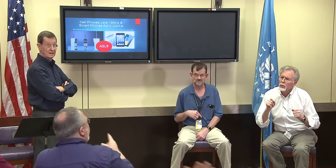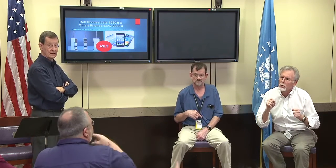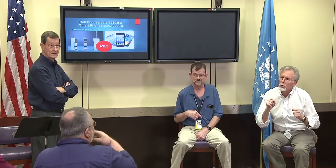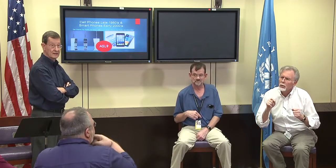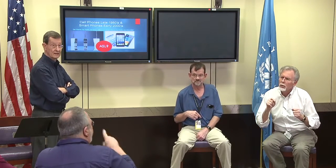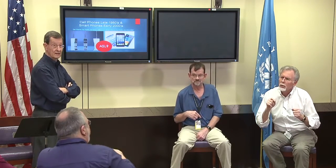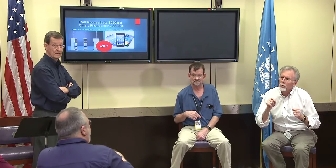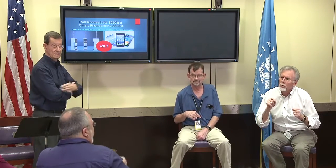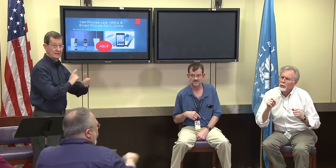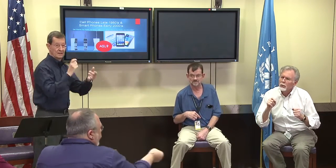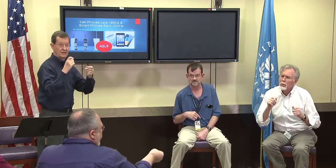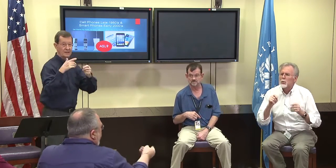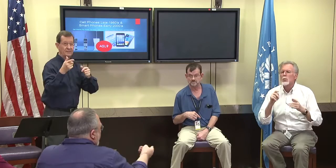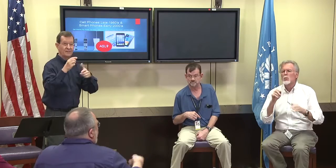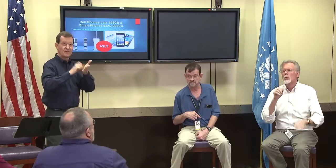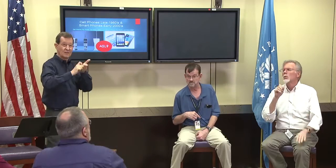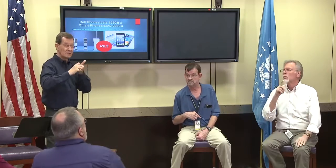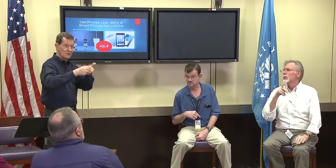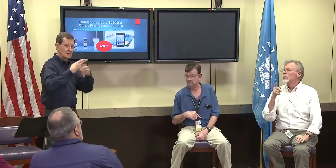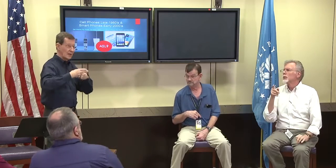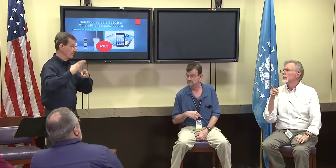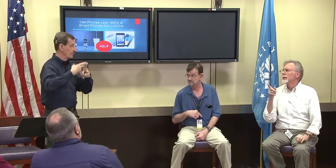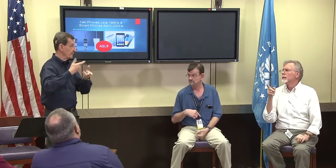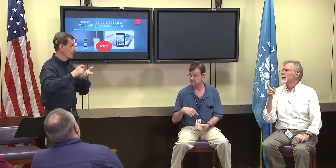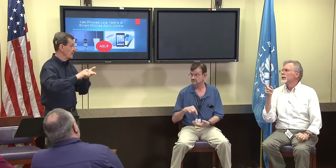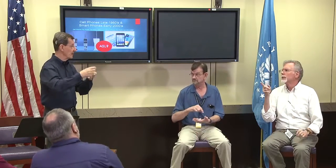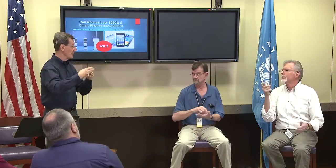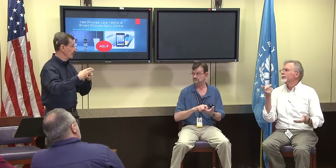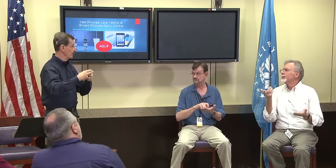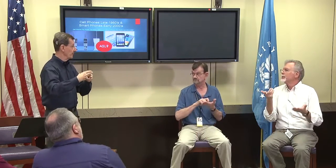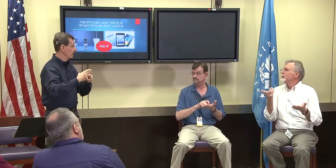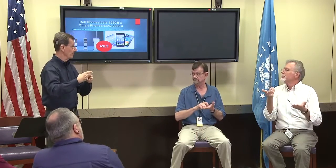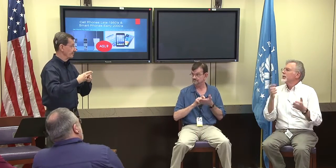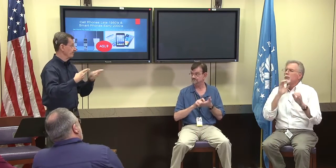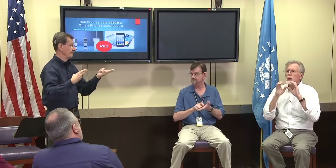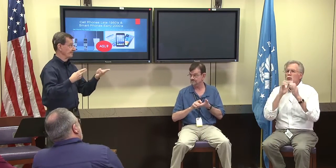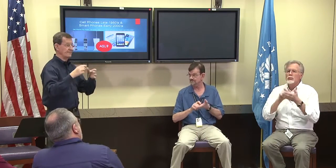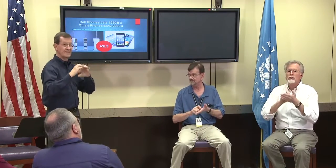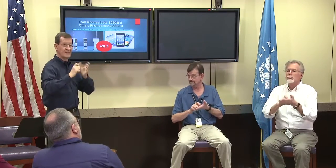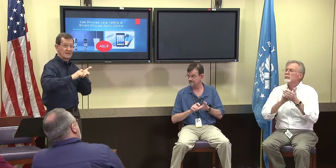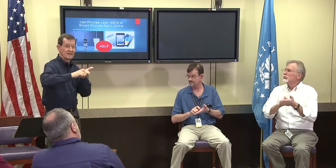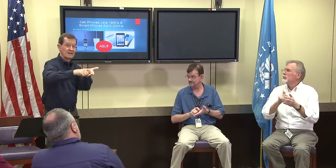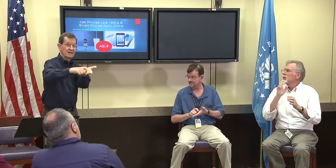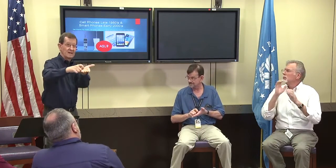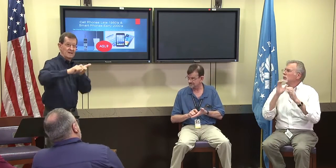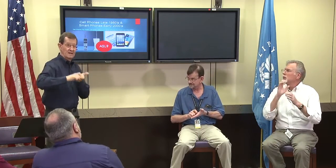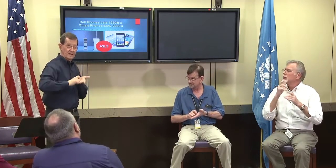Alex Richey: I think that's about writing, noting, giving them to someone.